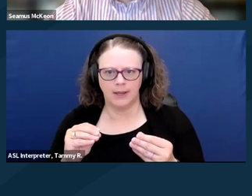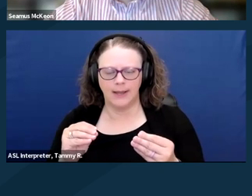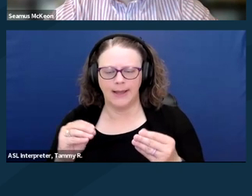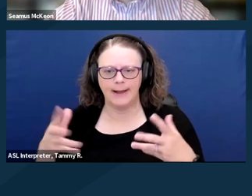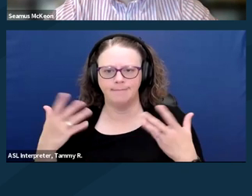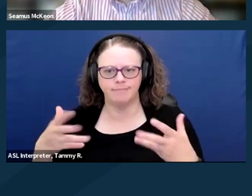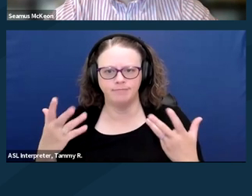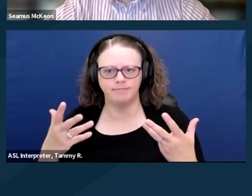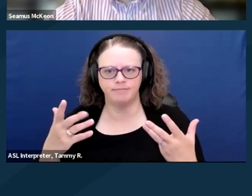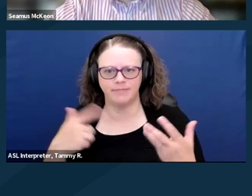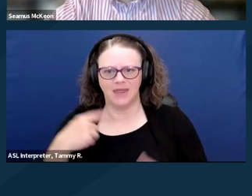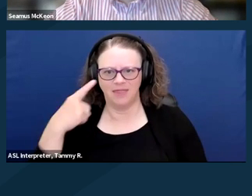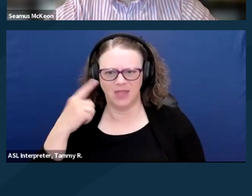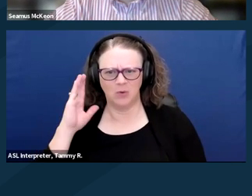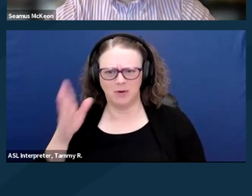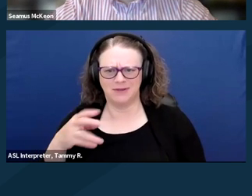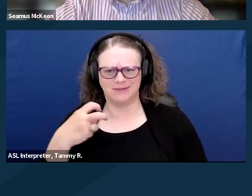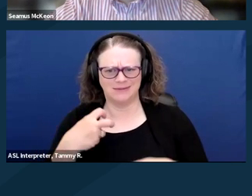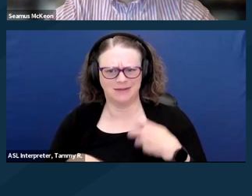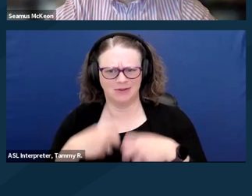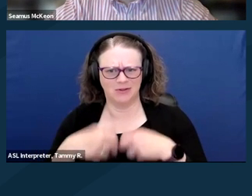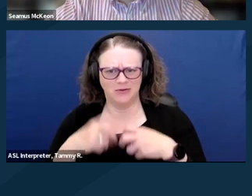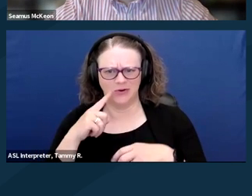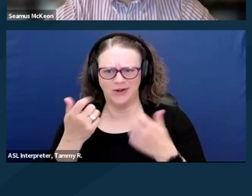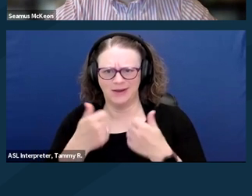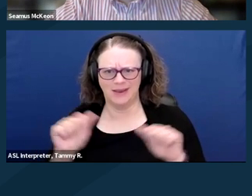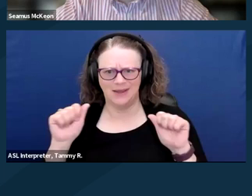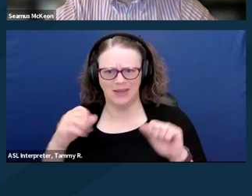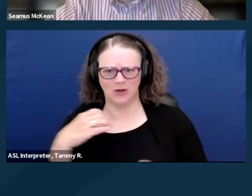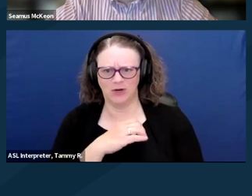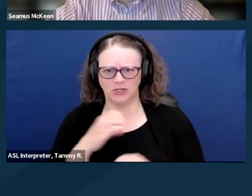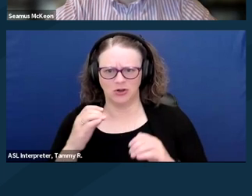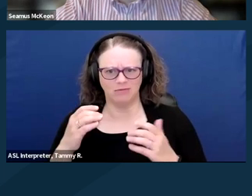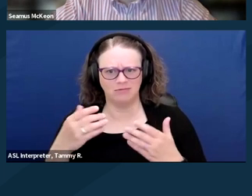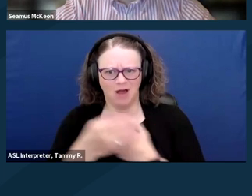I think it would've been very difficult for any congressional office not to be motivated.